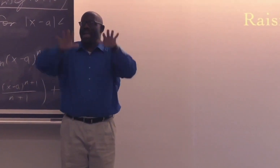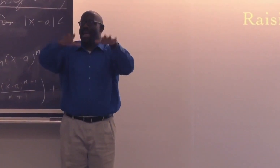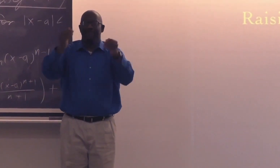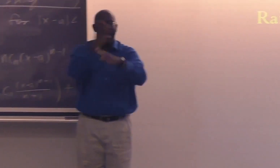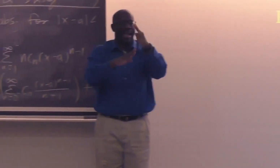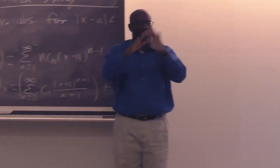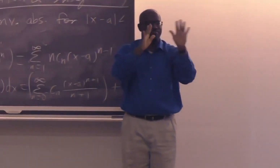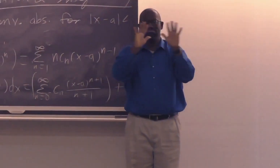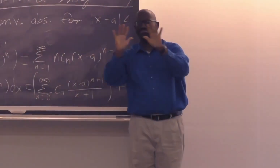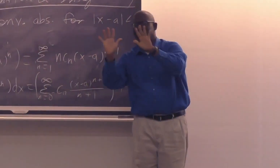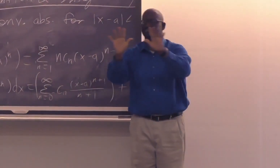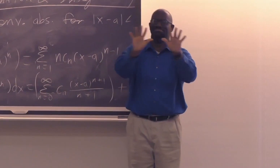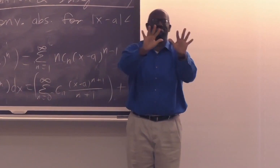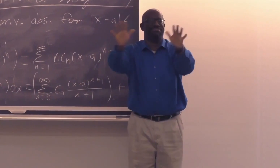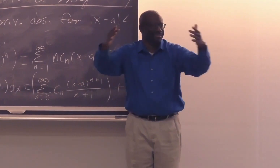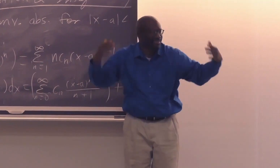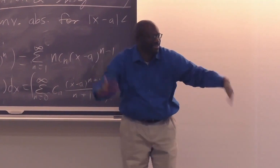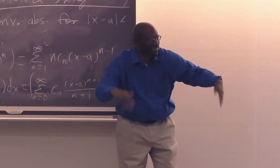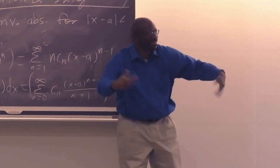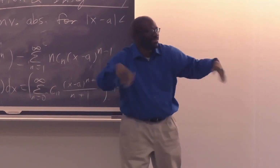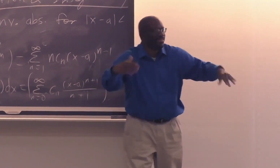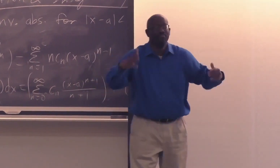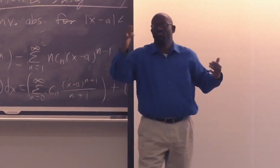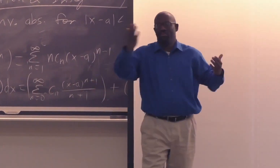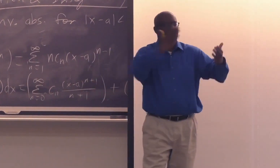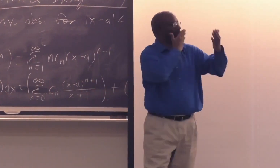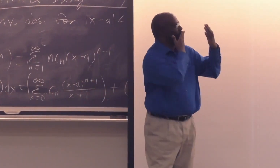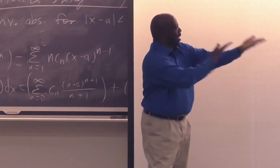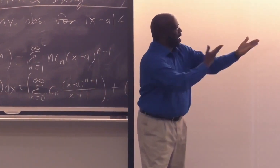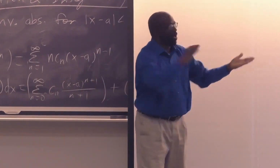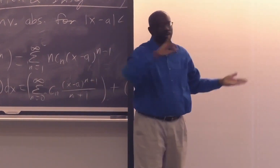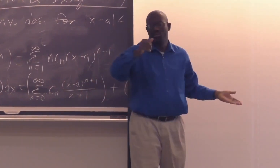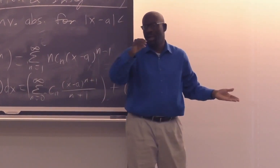Very nice to see a whole wave of hands around this room.